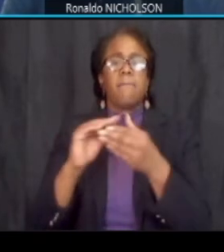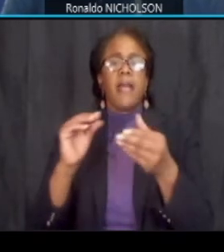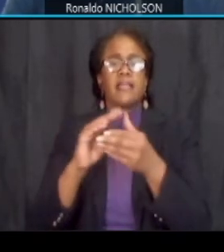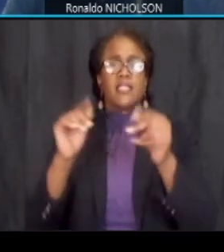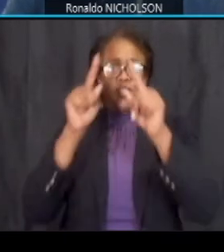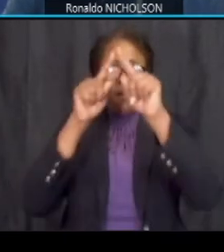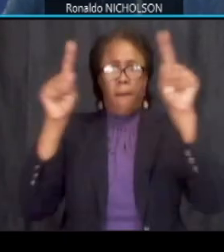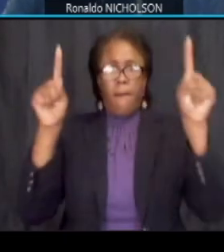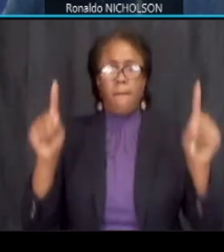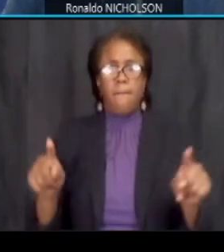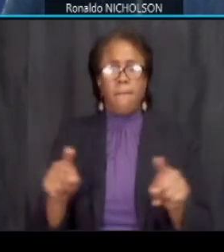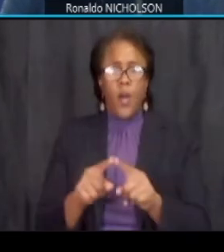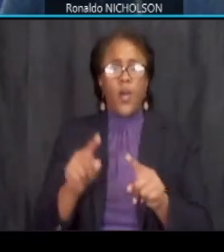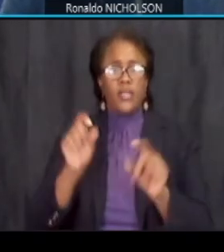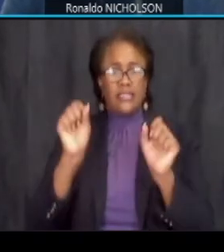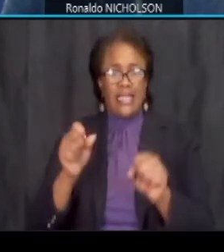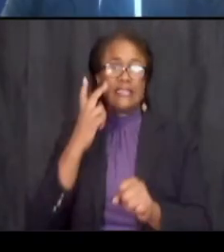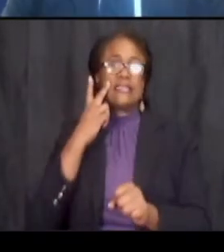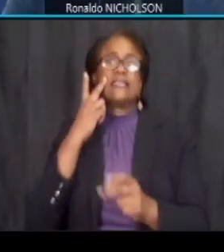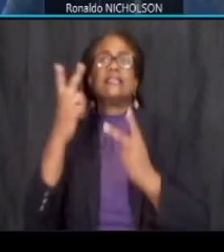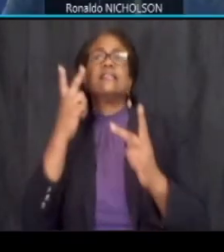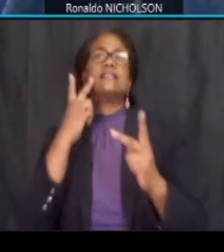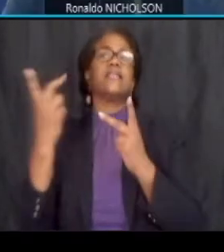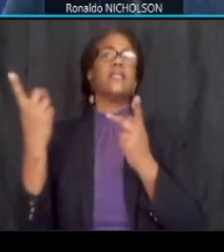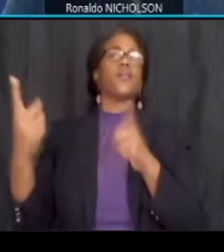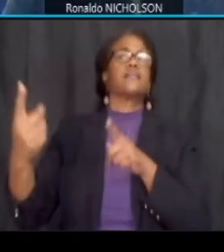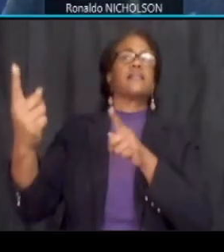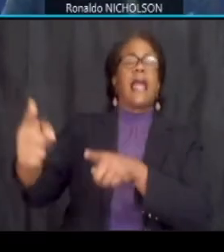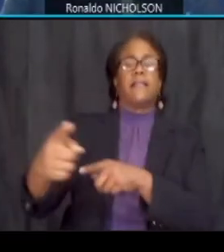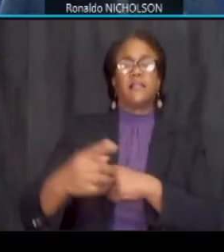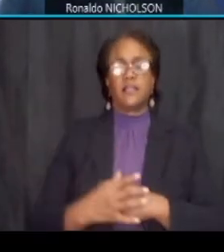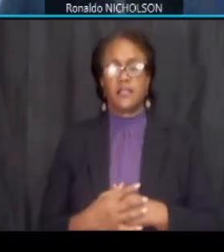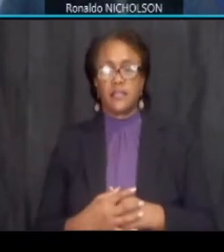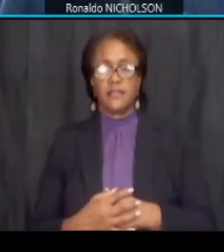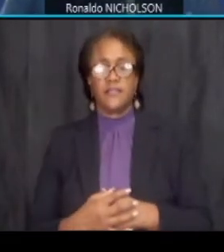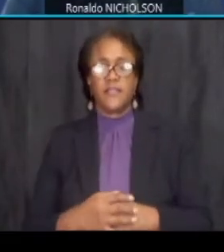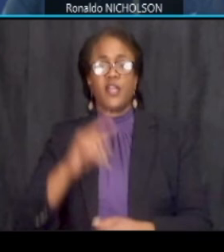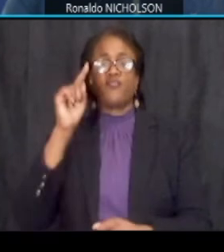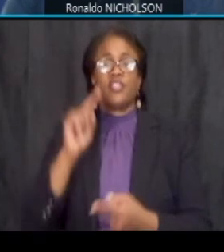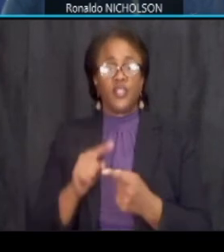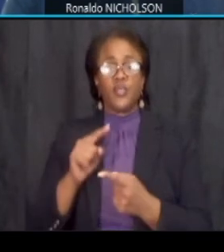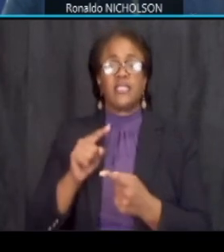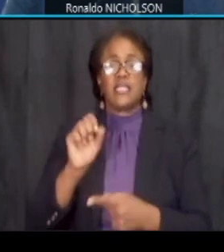while you're out there doing the site as well as reducing speed limits during construction